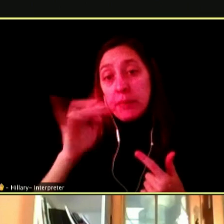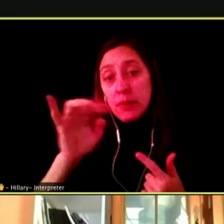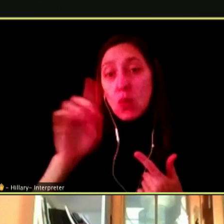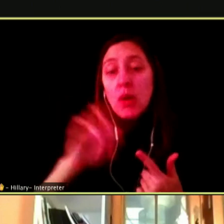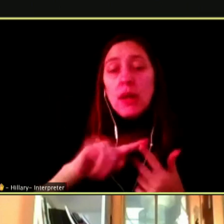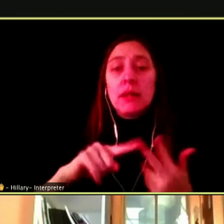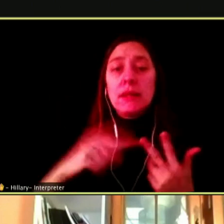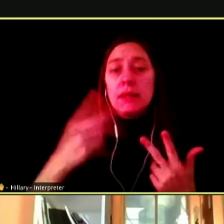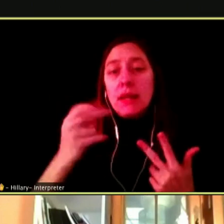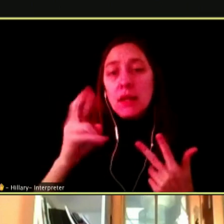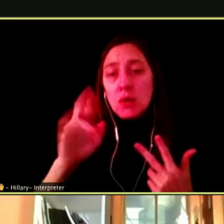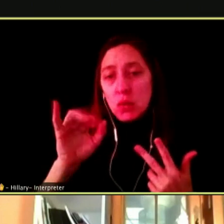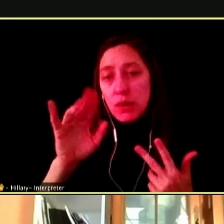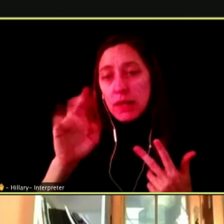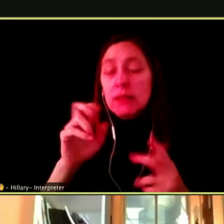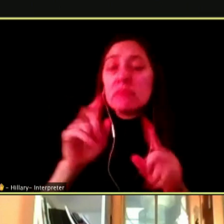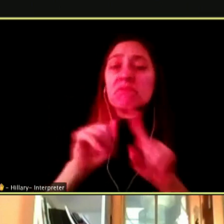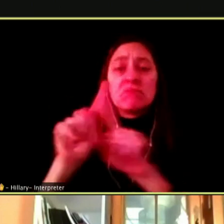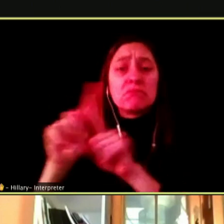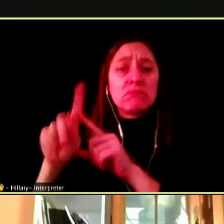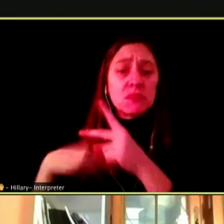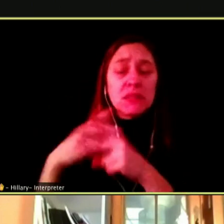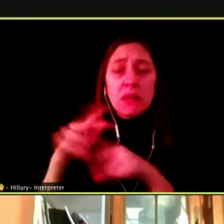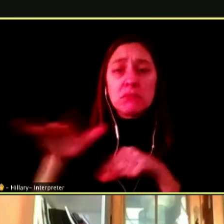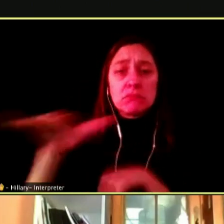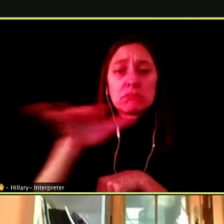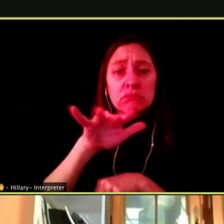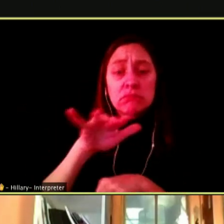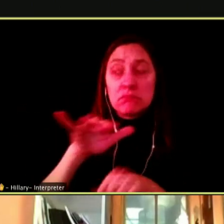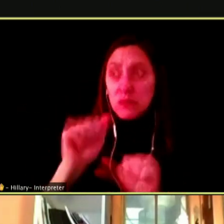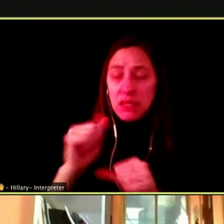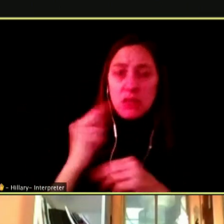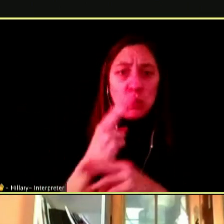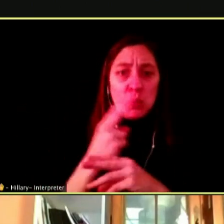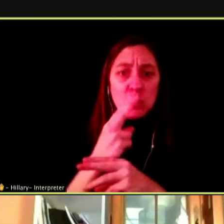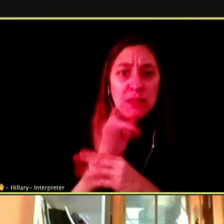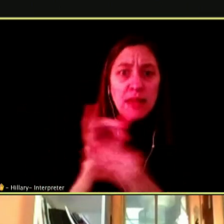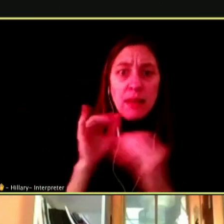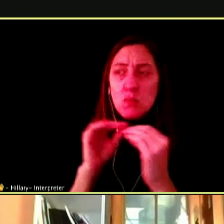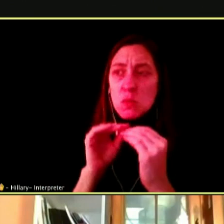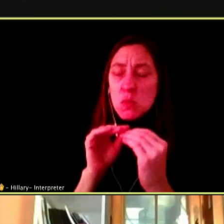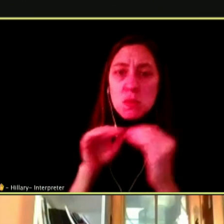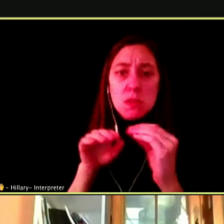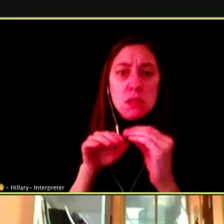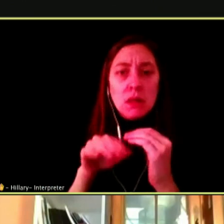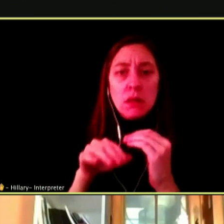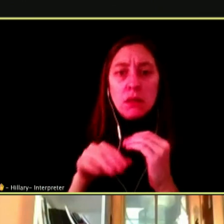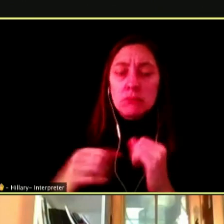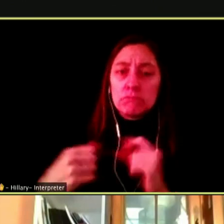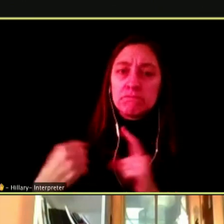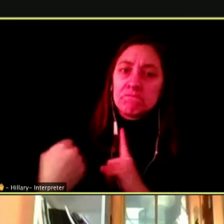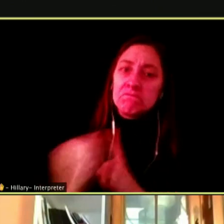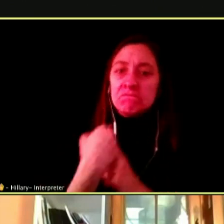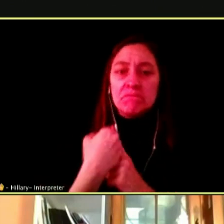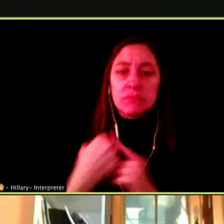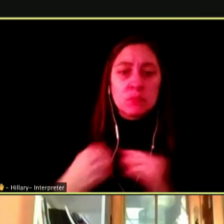TYPES OF DRUGS THAT ARE OUT THERE TO START USING THAT HAVE A STRONGER IMPACT.